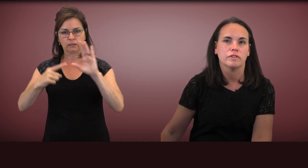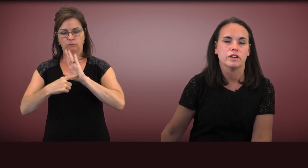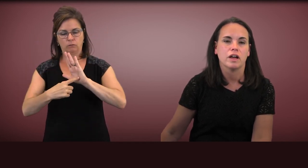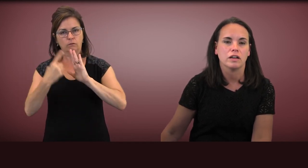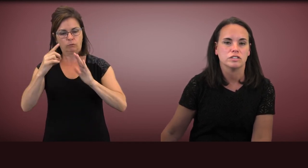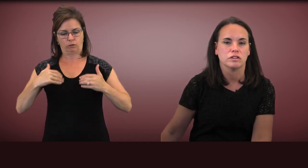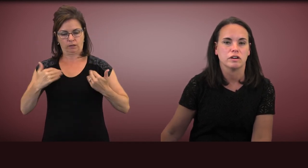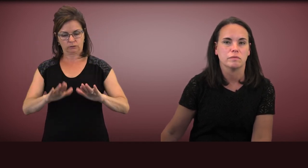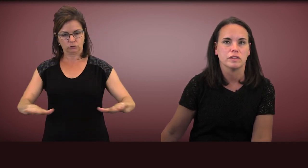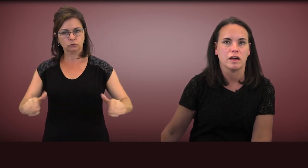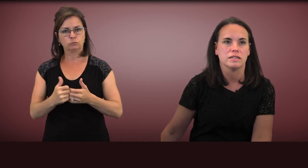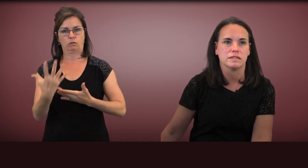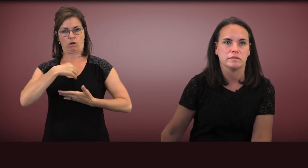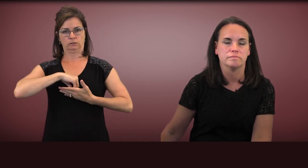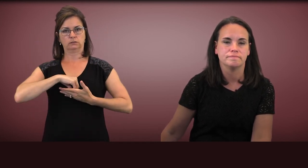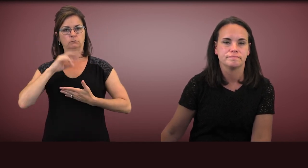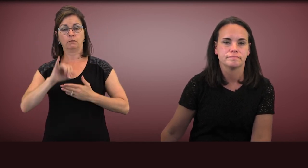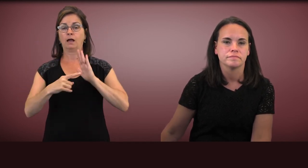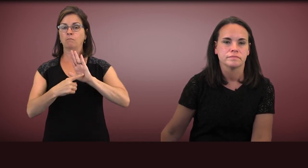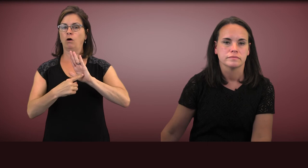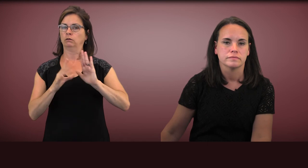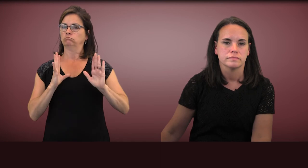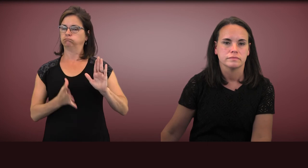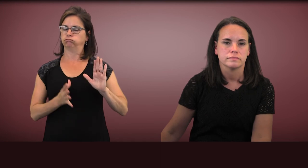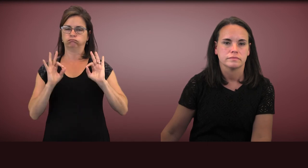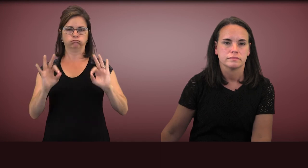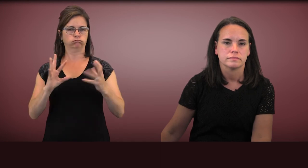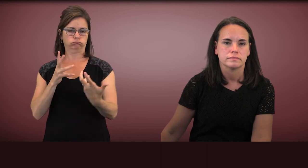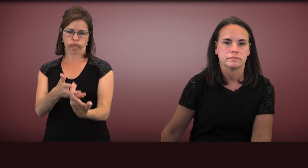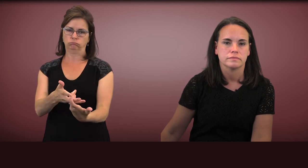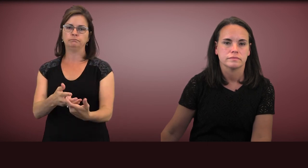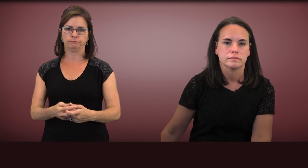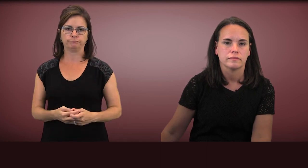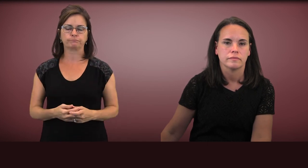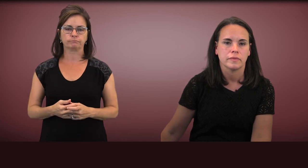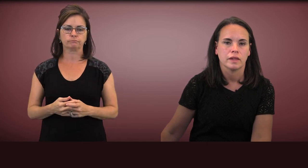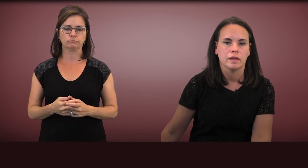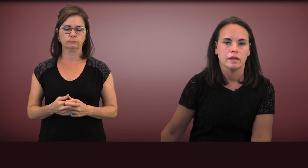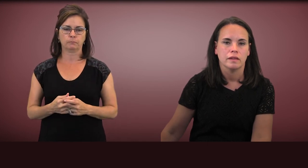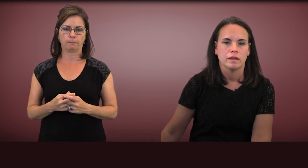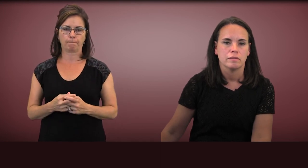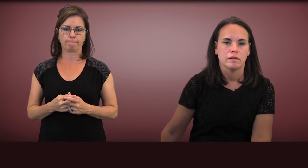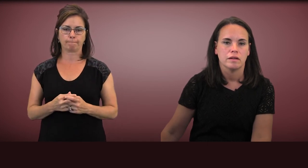for young children with autism.